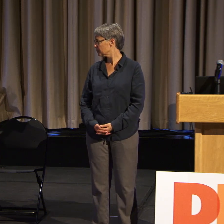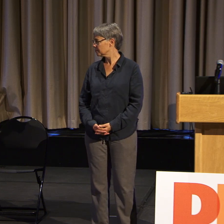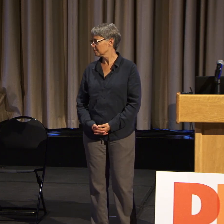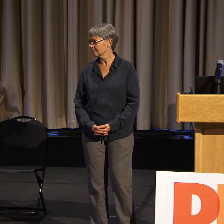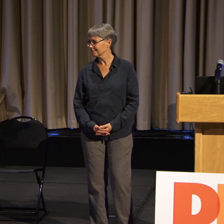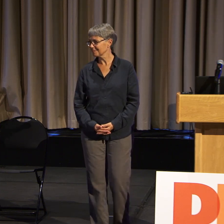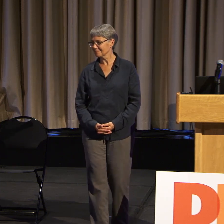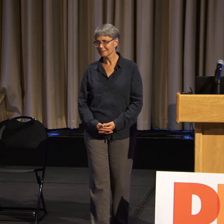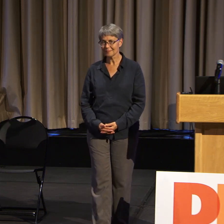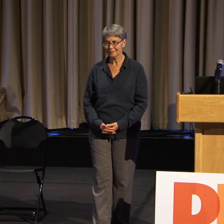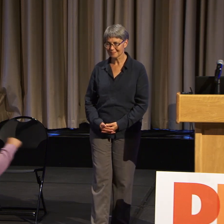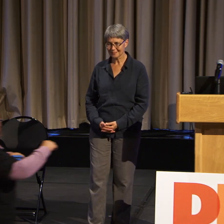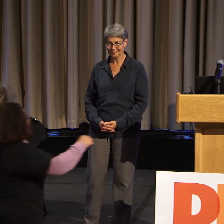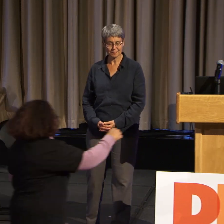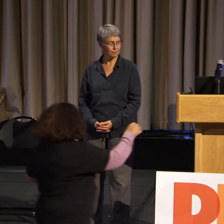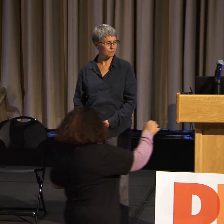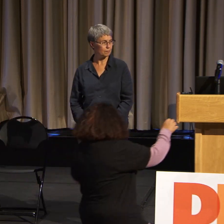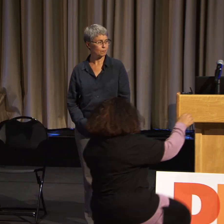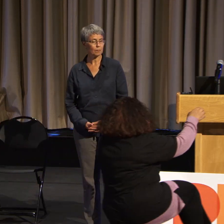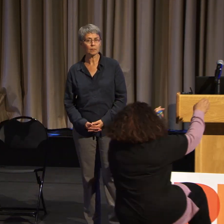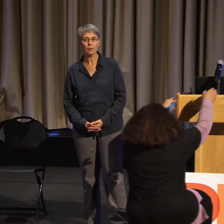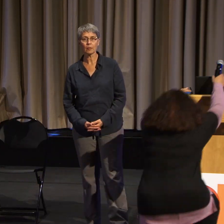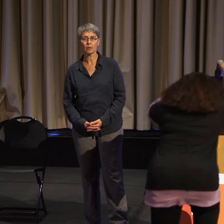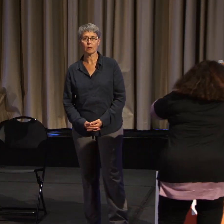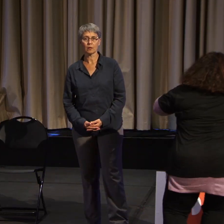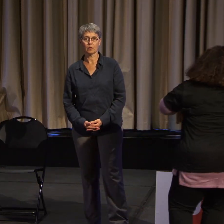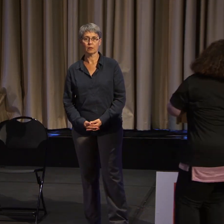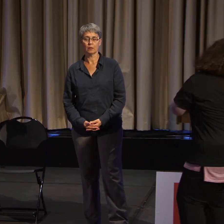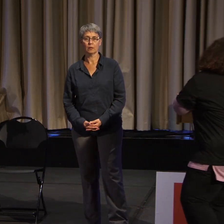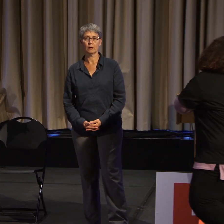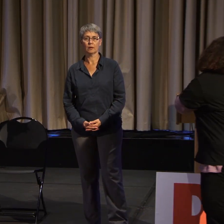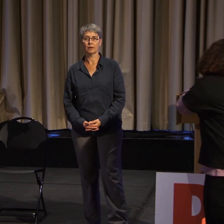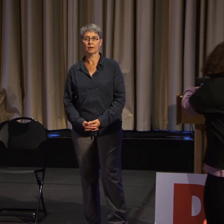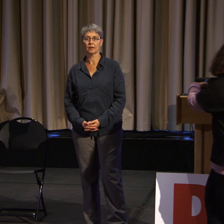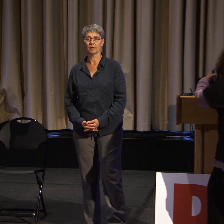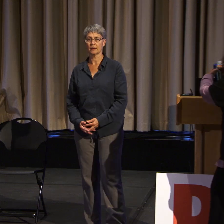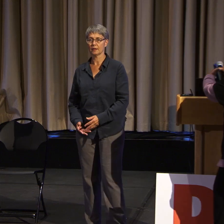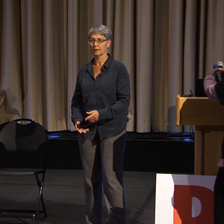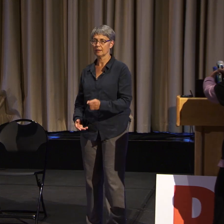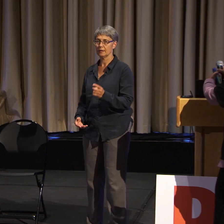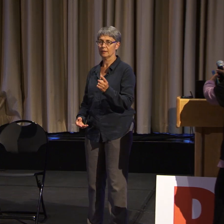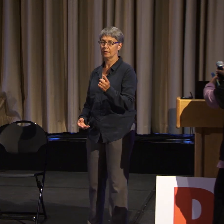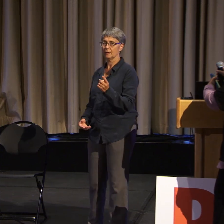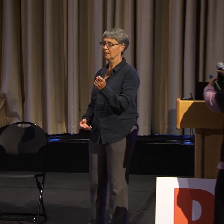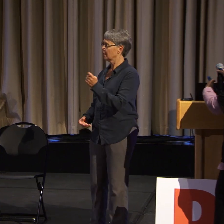Hello. I want to double check this is on. Can you hear me? OK. So I had a really quick question.